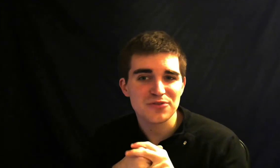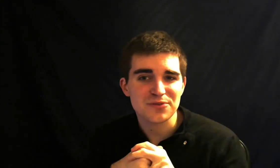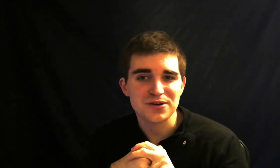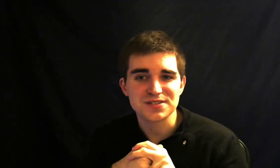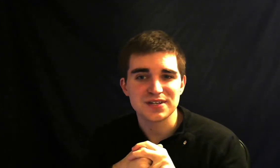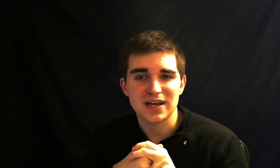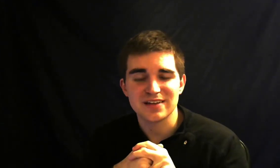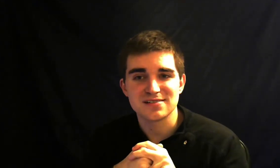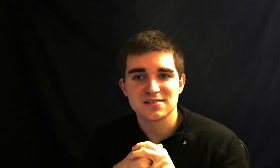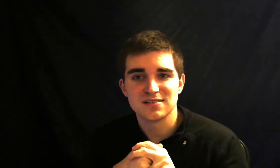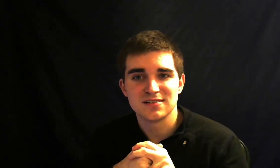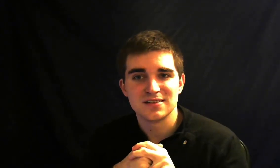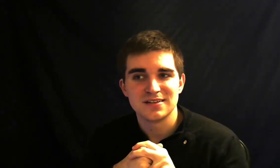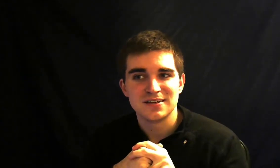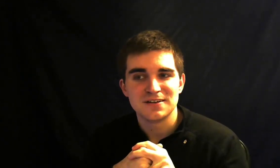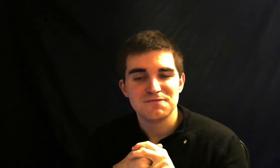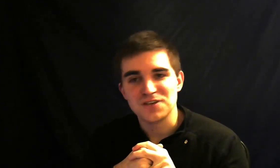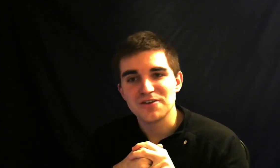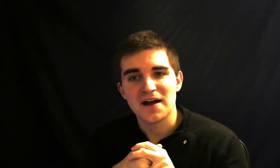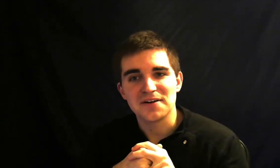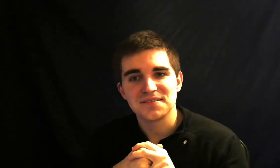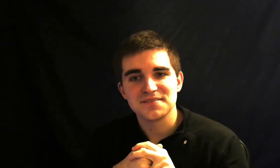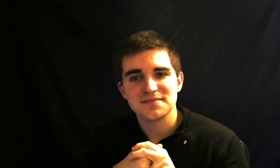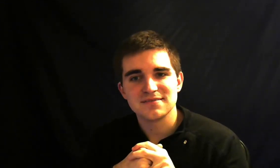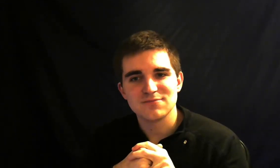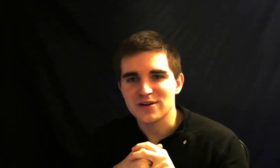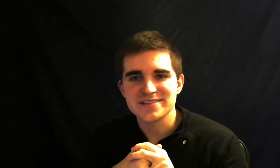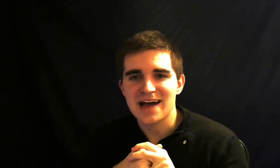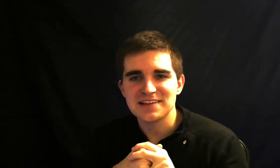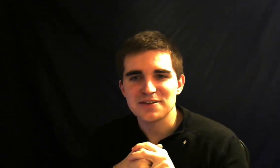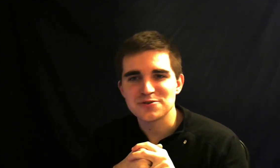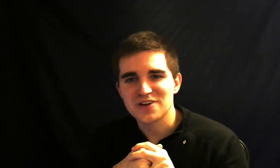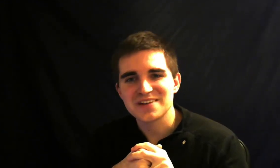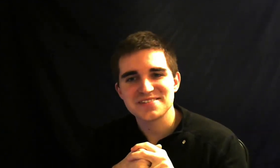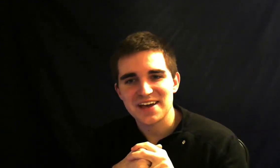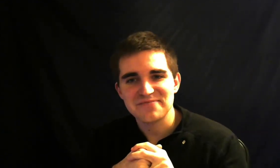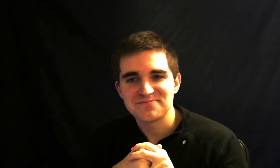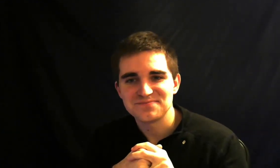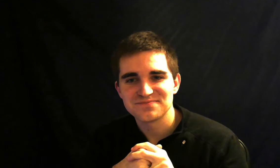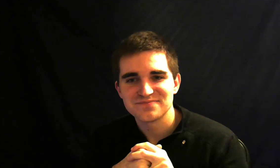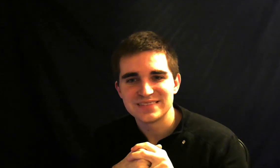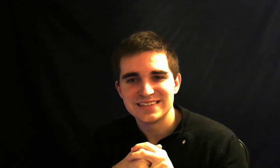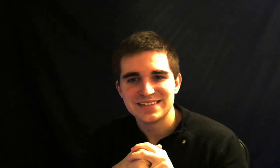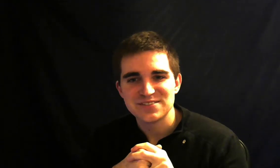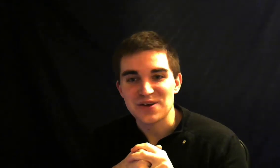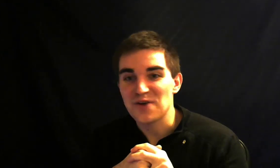the person and figure out what exactly they were trying to say so I hope these